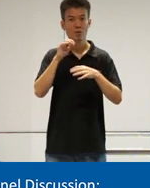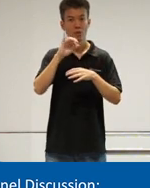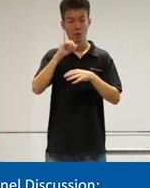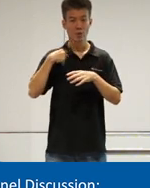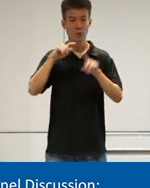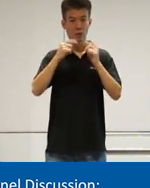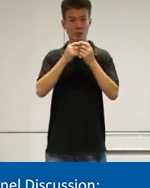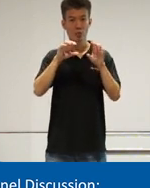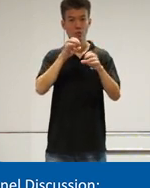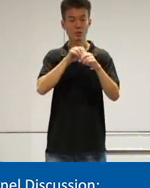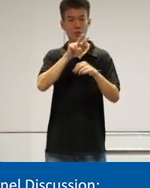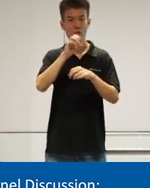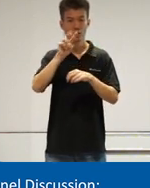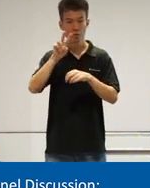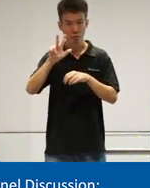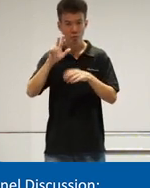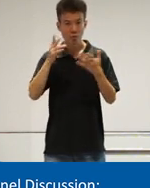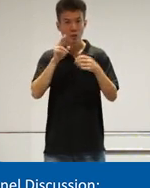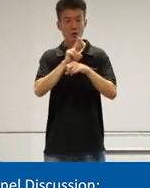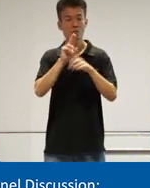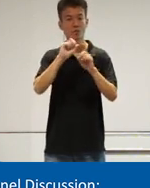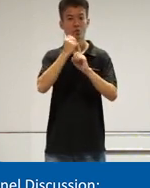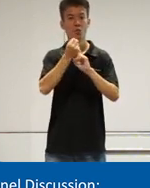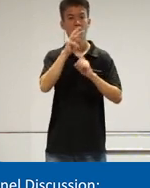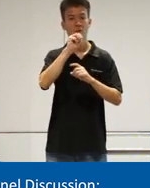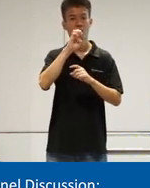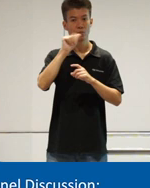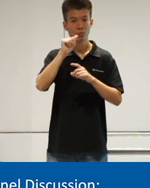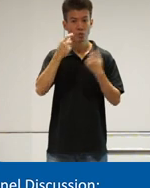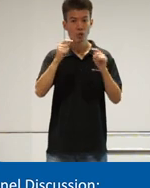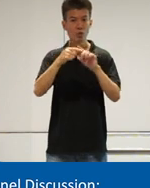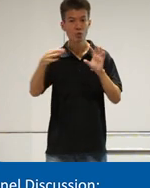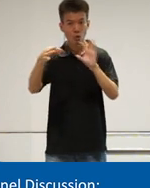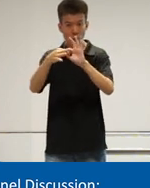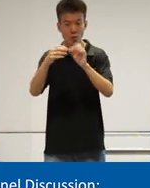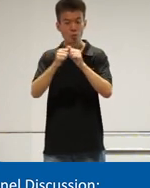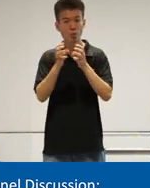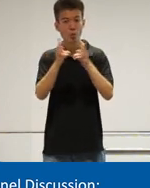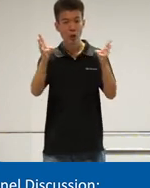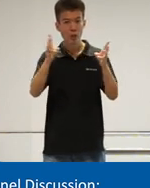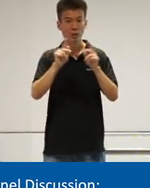in 2023 and that is using social media to try to connect with the wider public and change people's